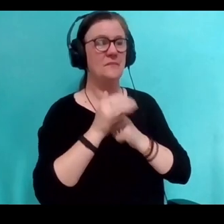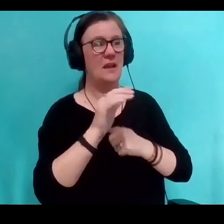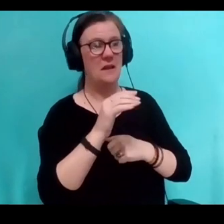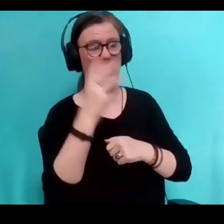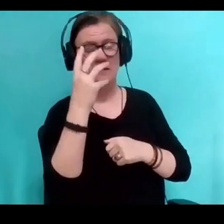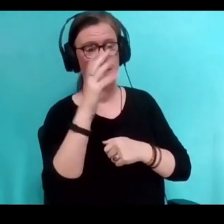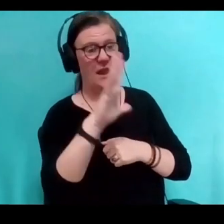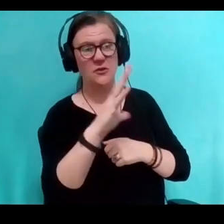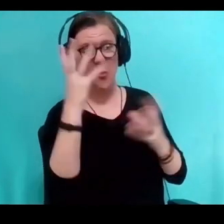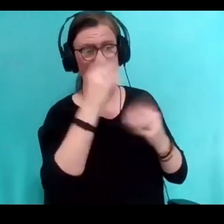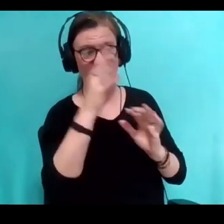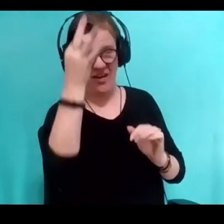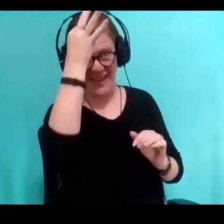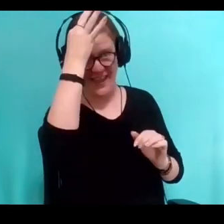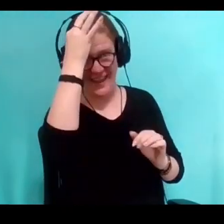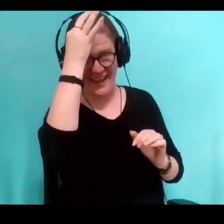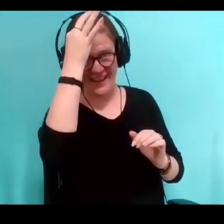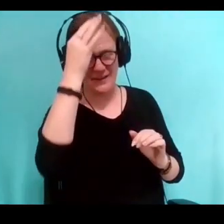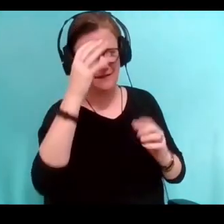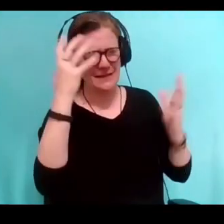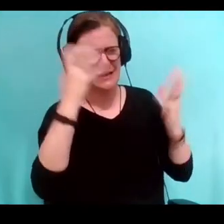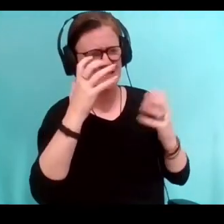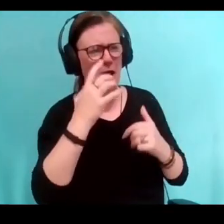It's sort of dark ruby red,